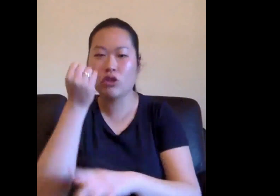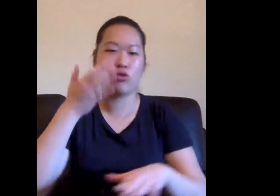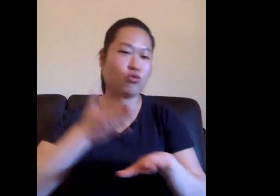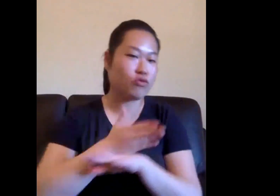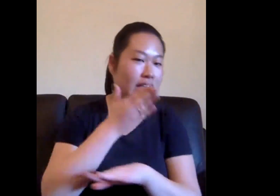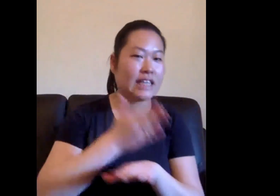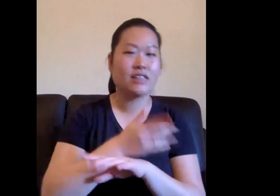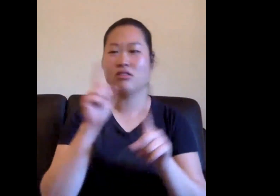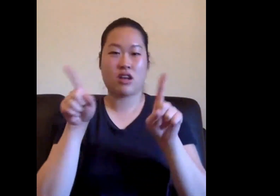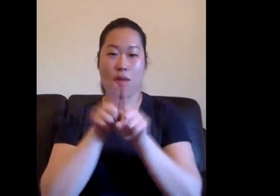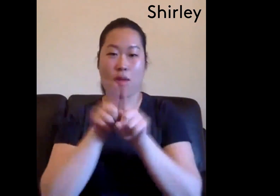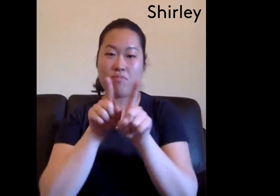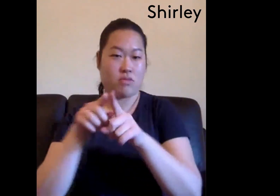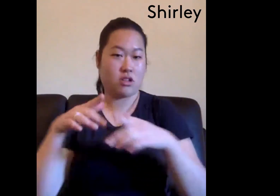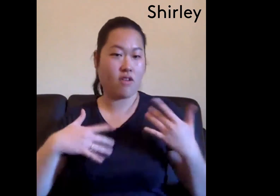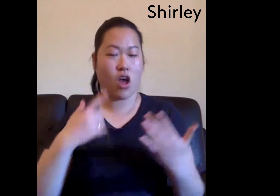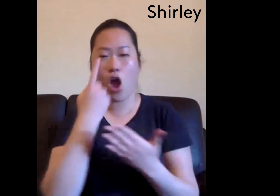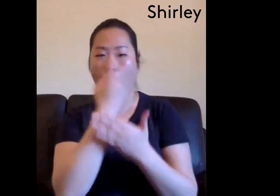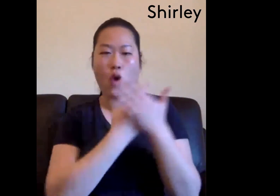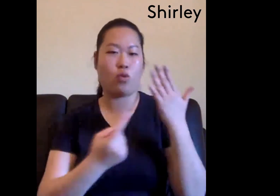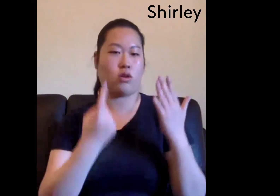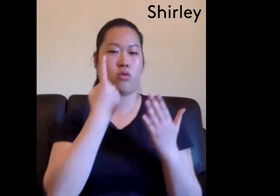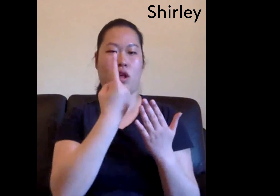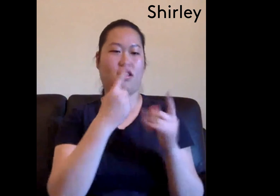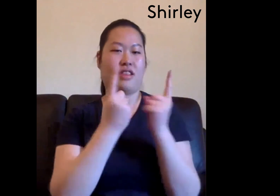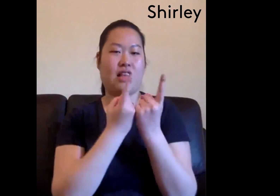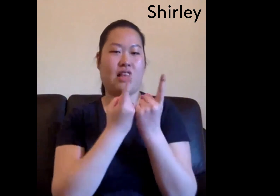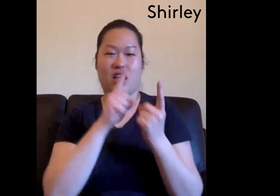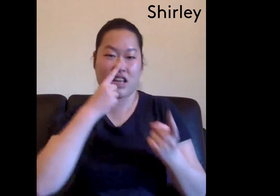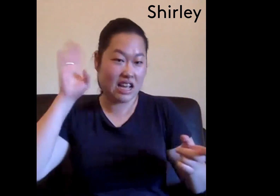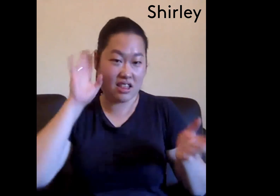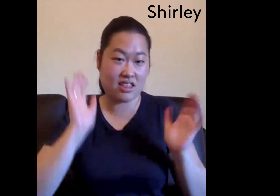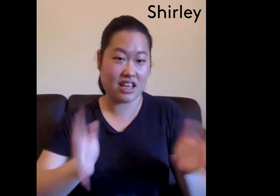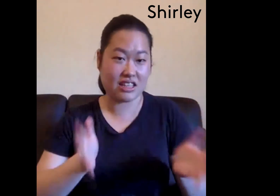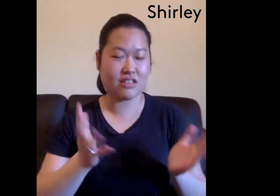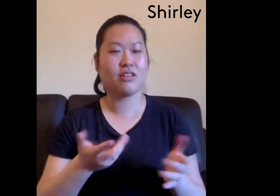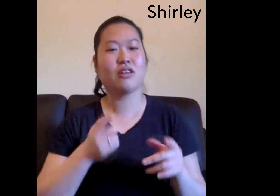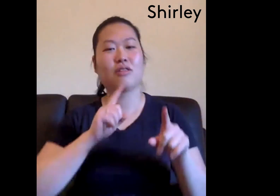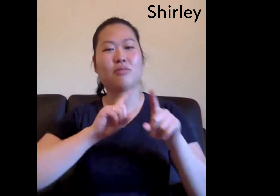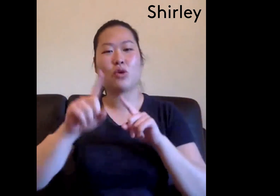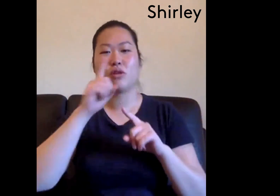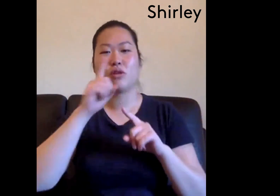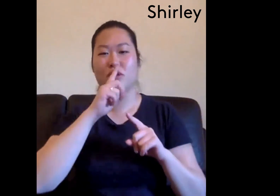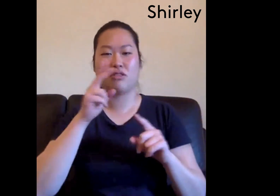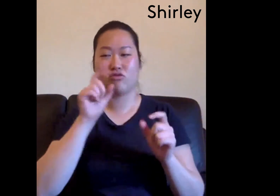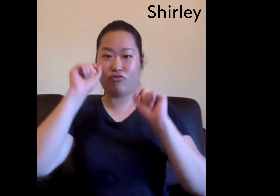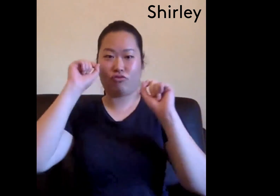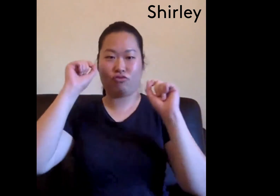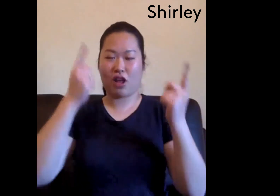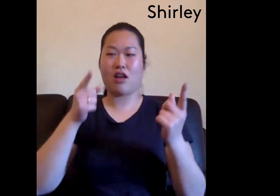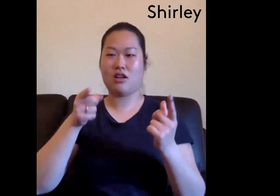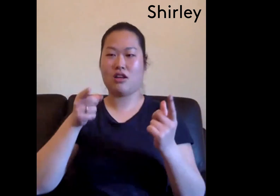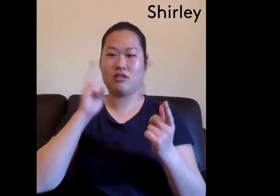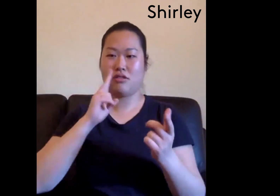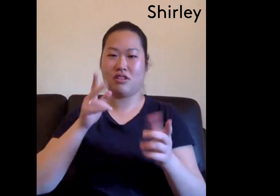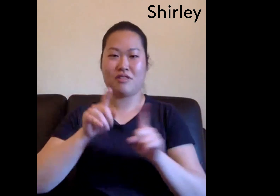We we all want to work we all want to achieve we all have goals The only difference between you and I is I can't hear